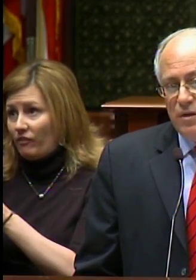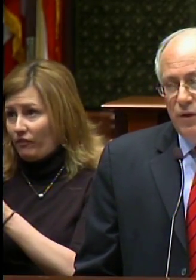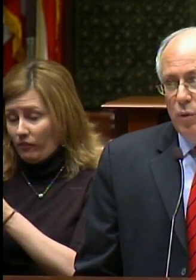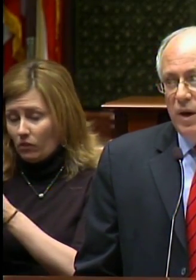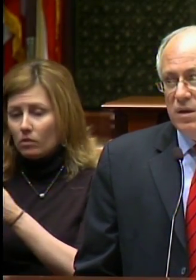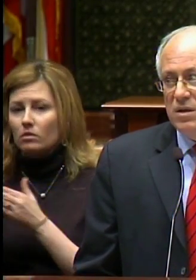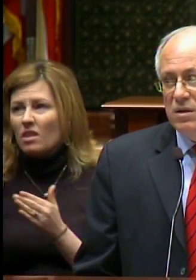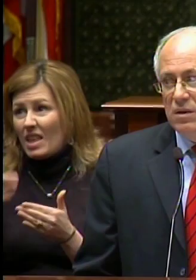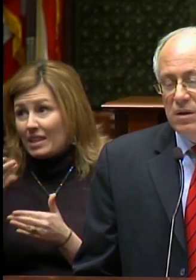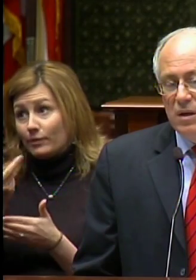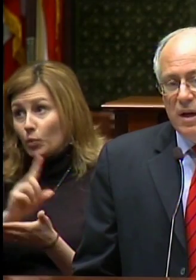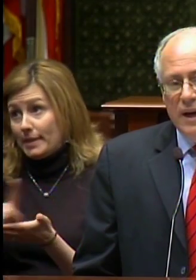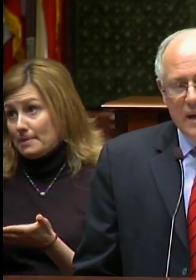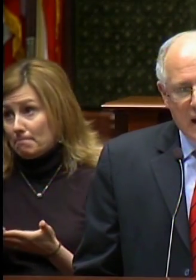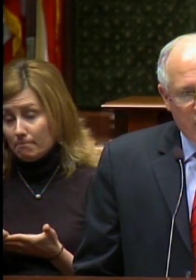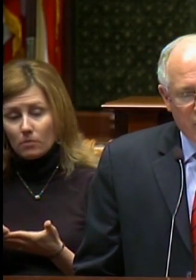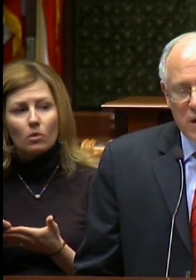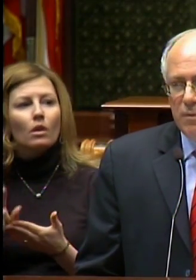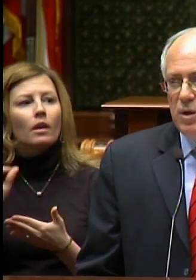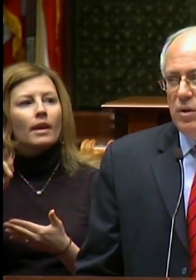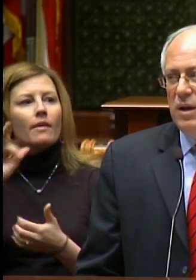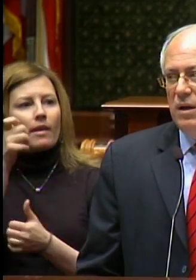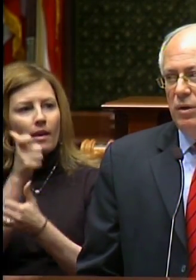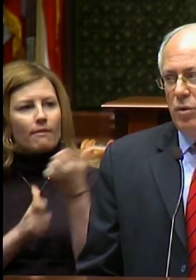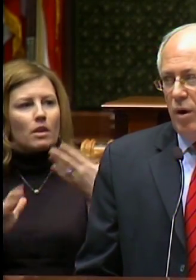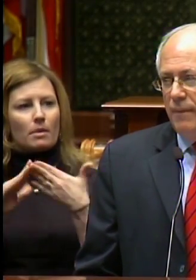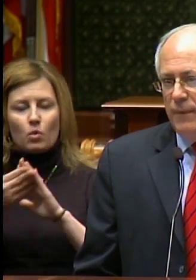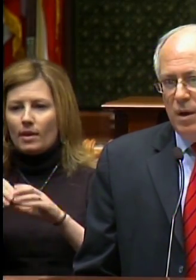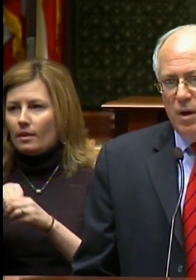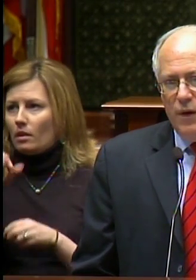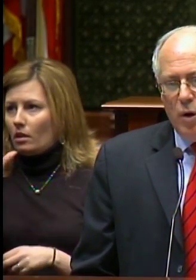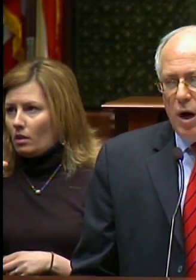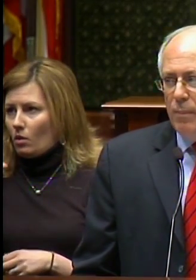next few weeks. In every community in Illinois, there are